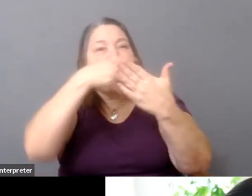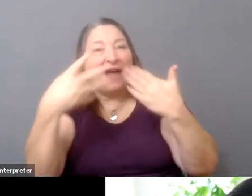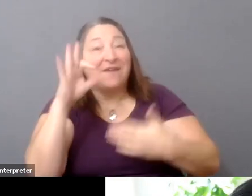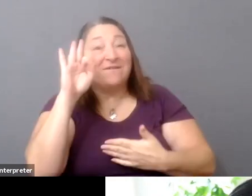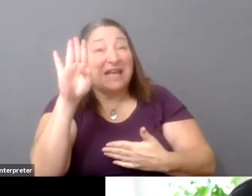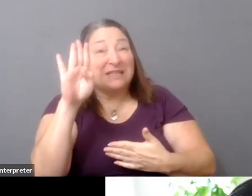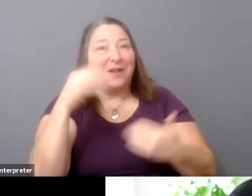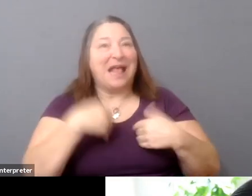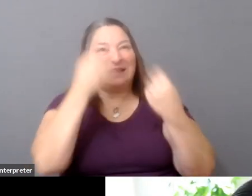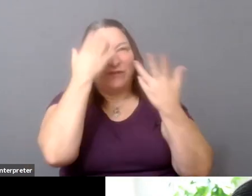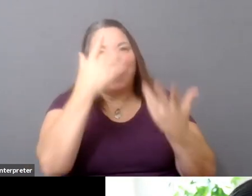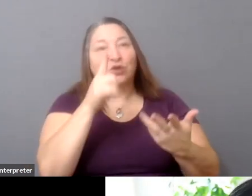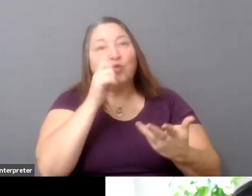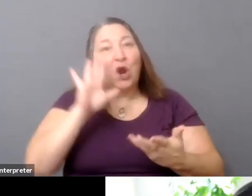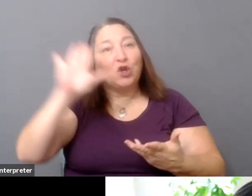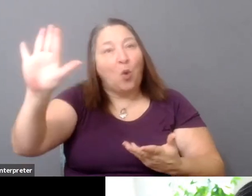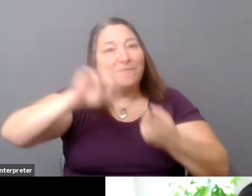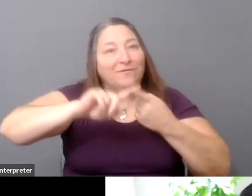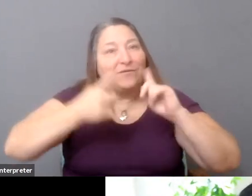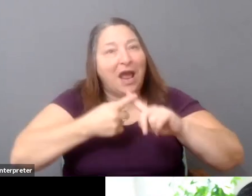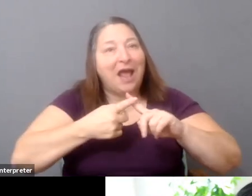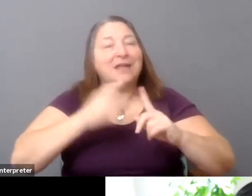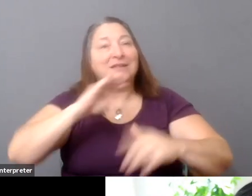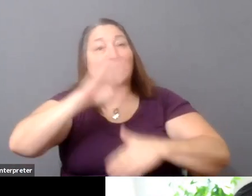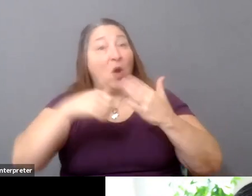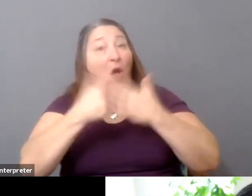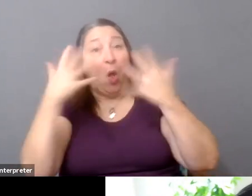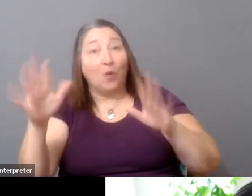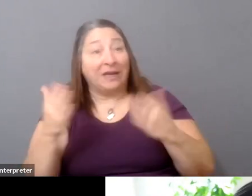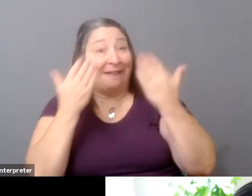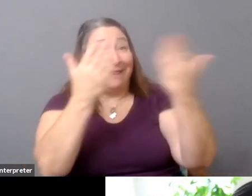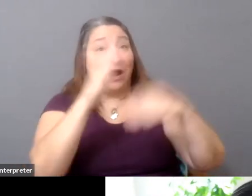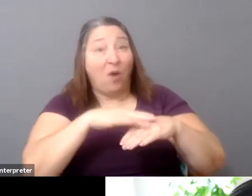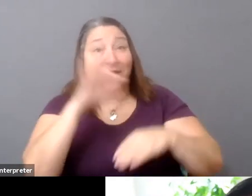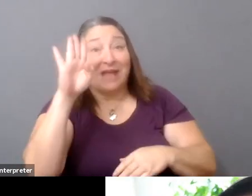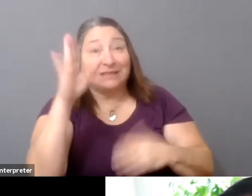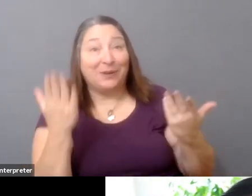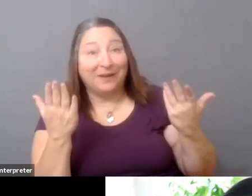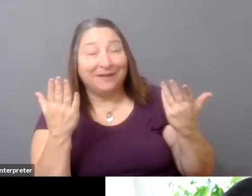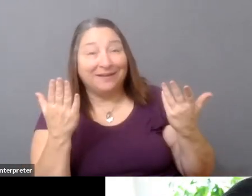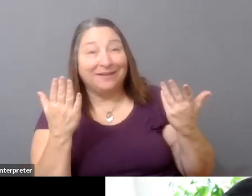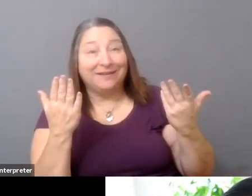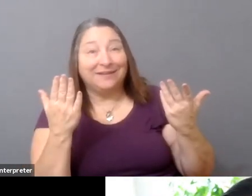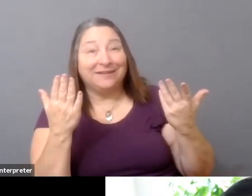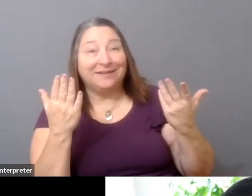your friends are and because they're all already there on Facebook, they have an incredible advantage